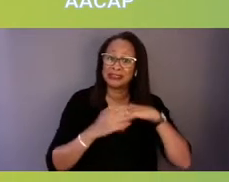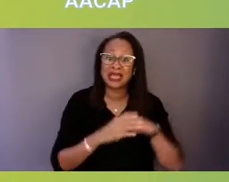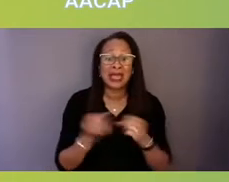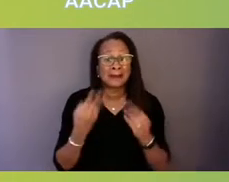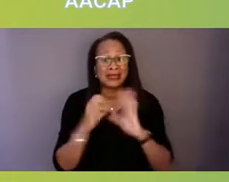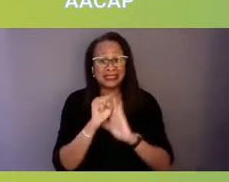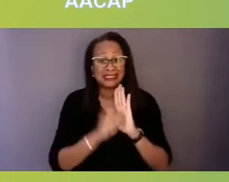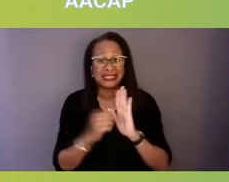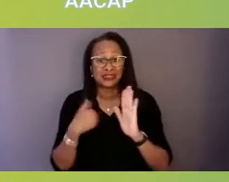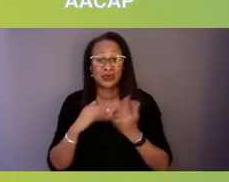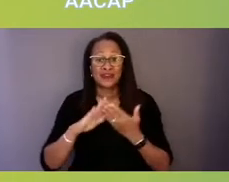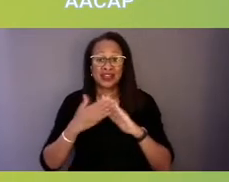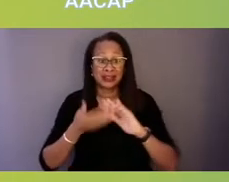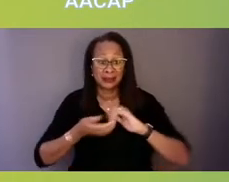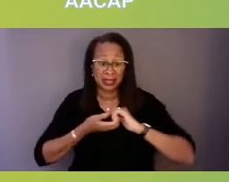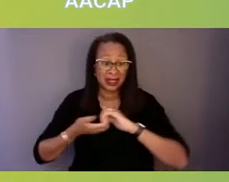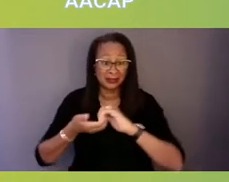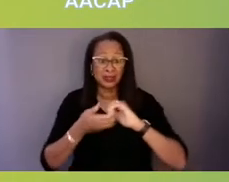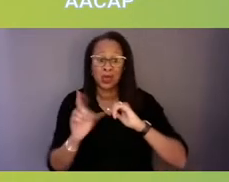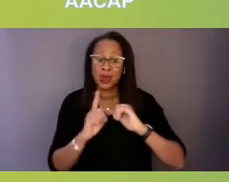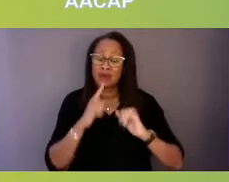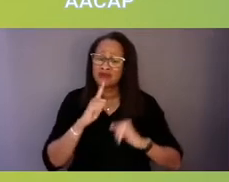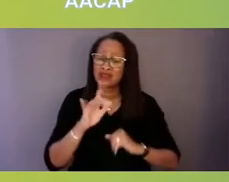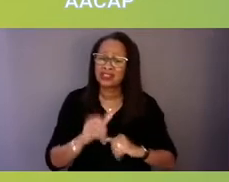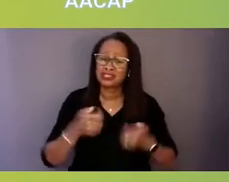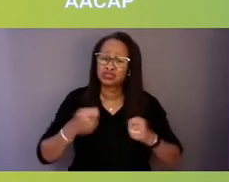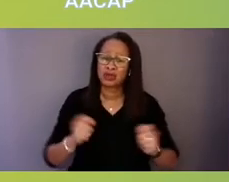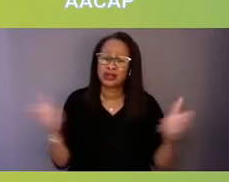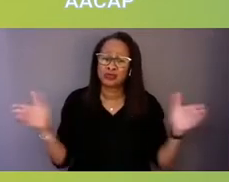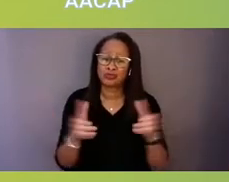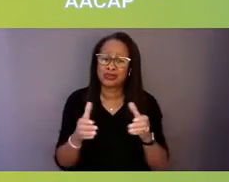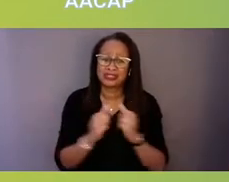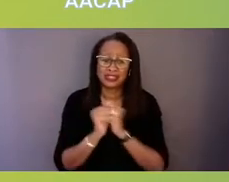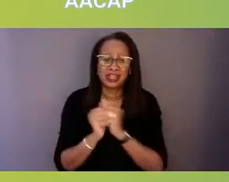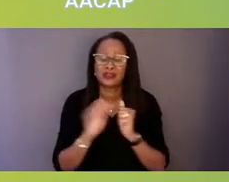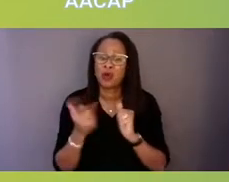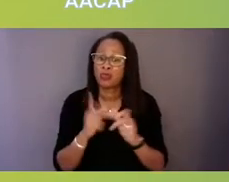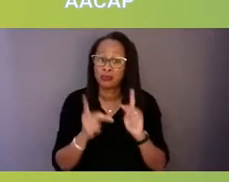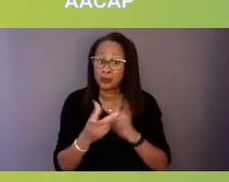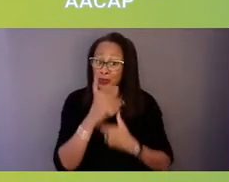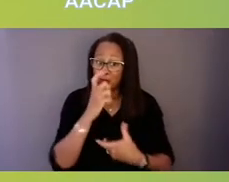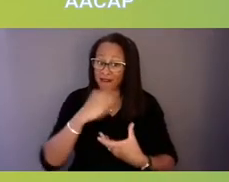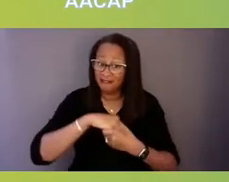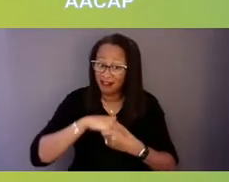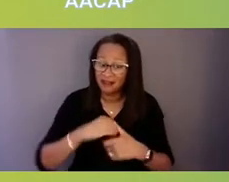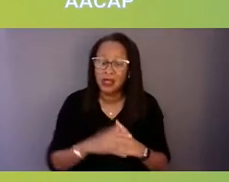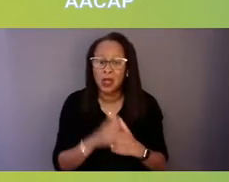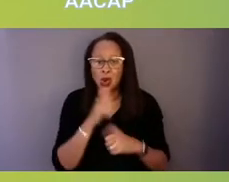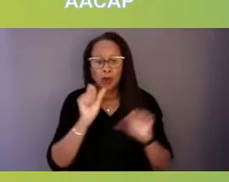where we really try to bring together all the stakeholders who potentially touch a person in crisis.